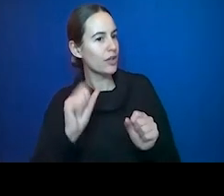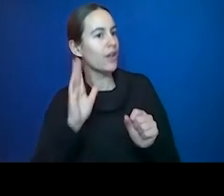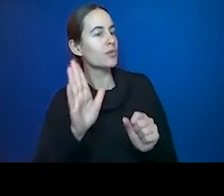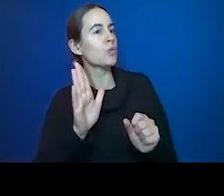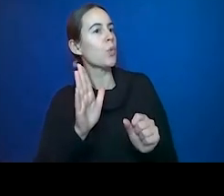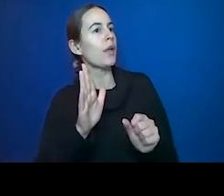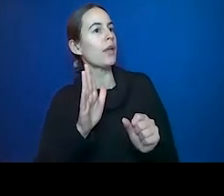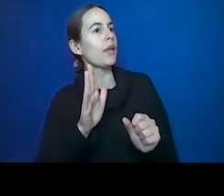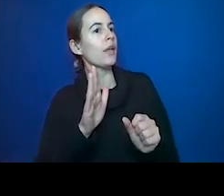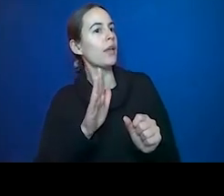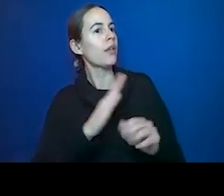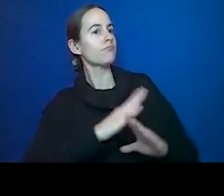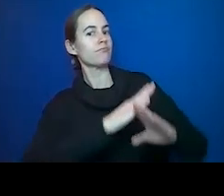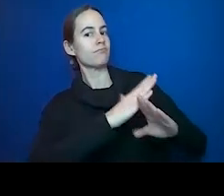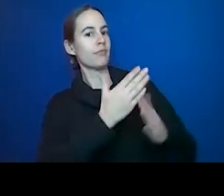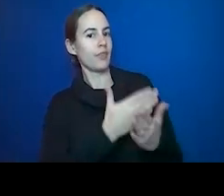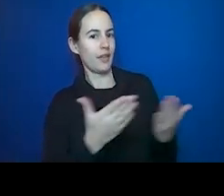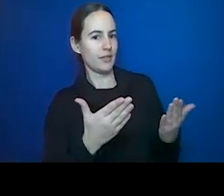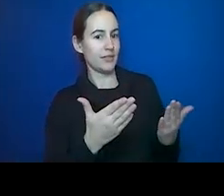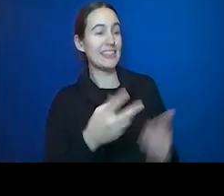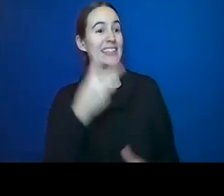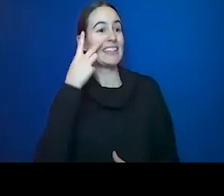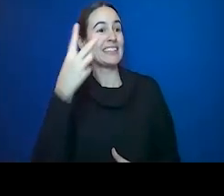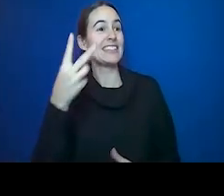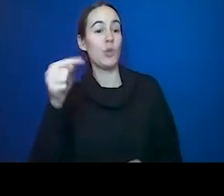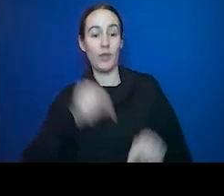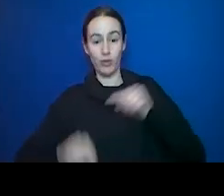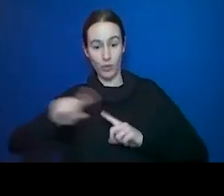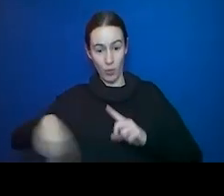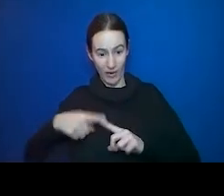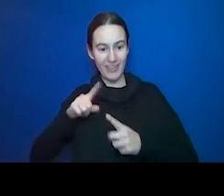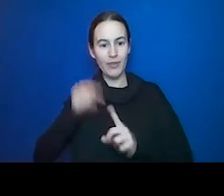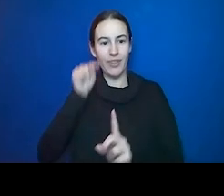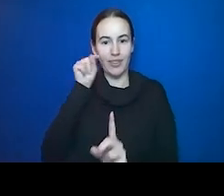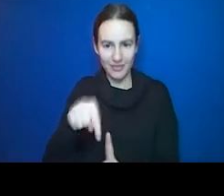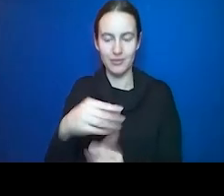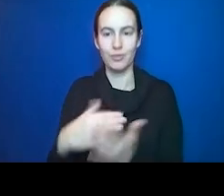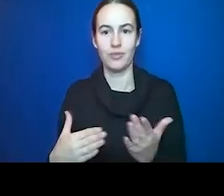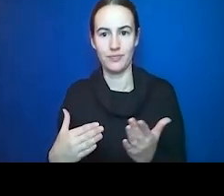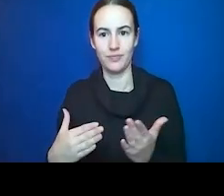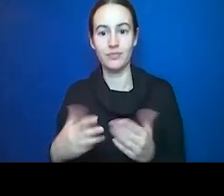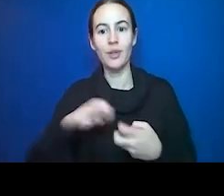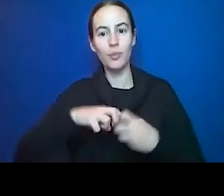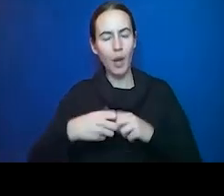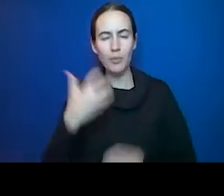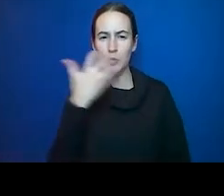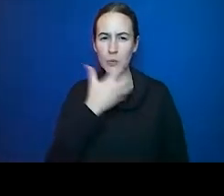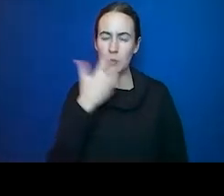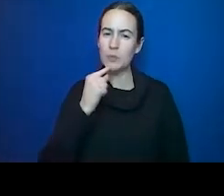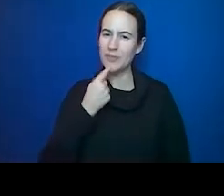need to didn't see reversal until we did this. These problems are so profound we have to hit it with everything we